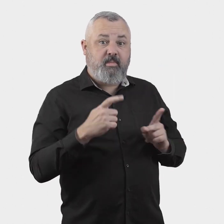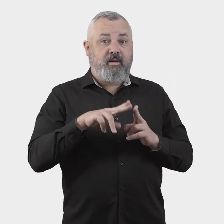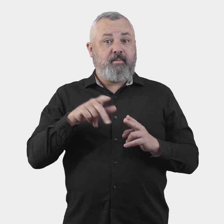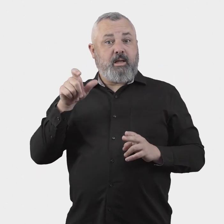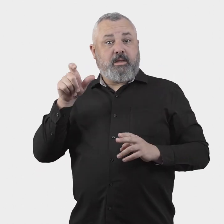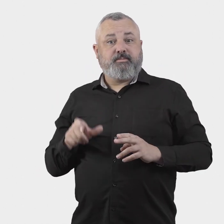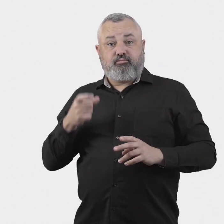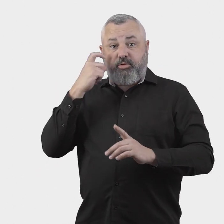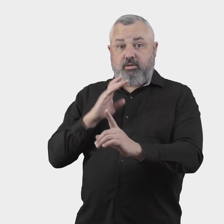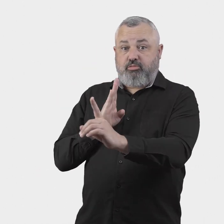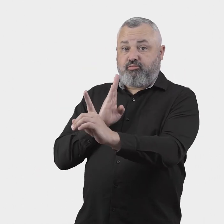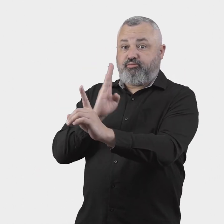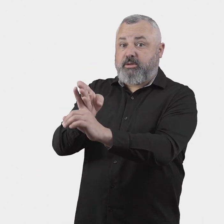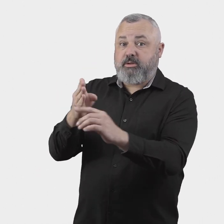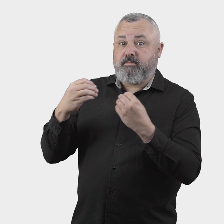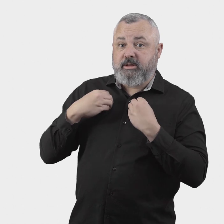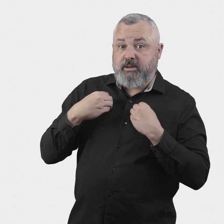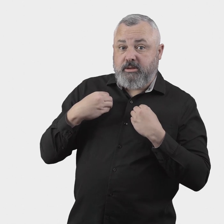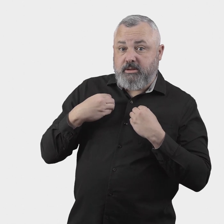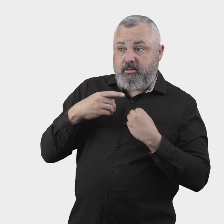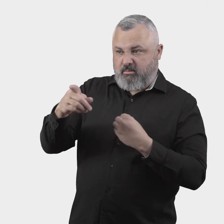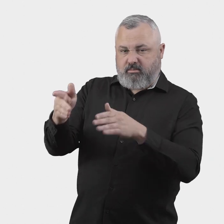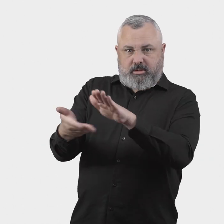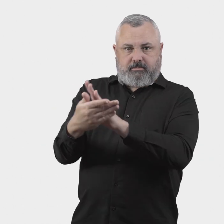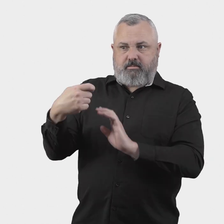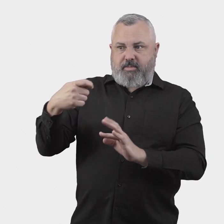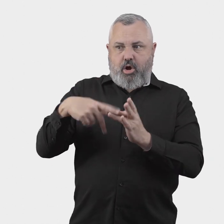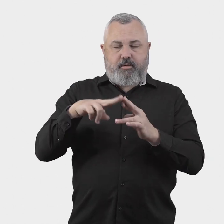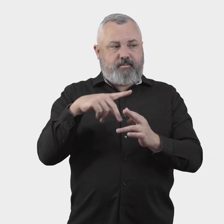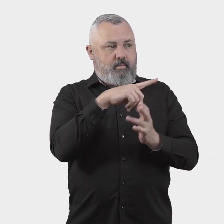If a customer is unable to resolve a complaint directly with an airline or airport that is a member of the